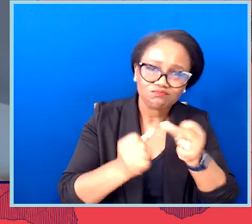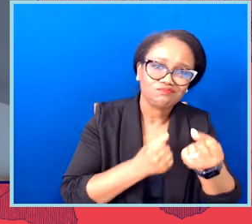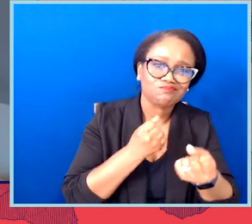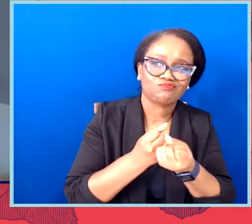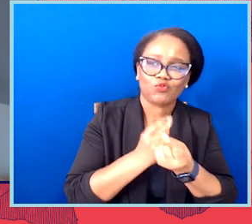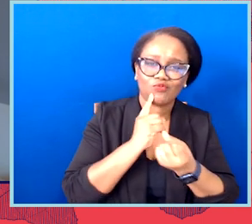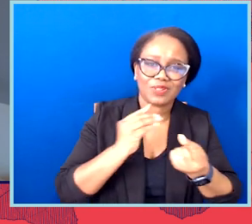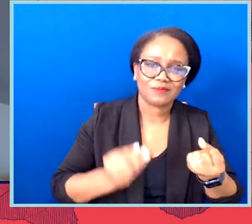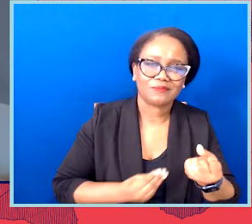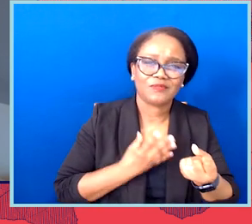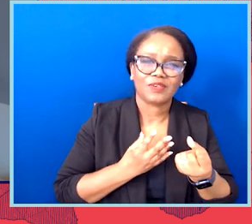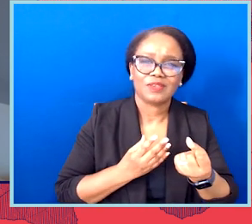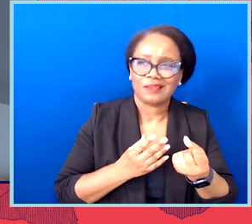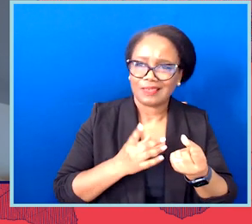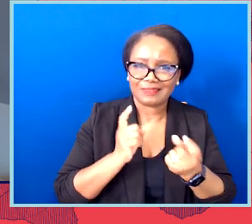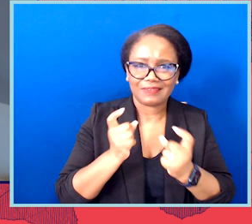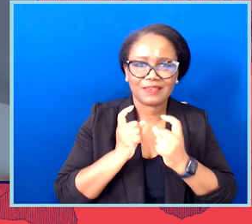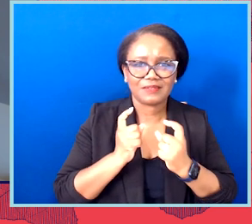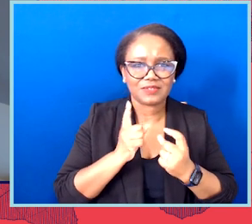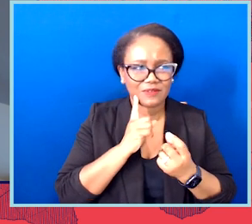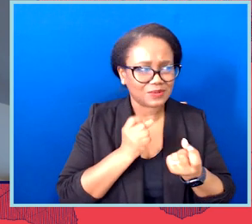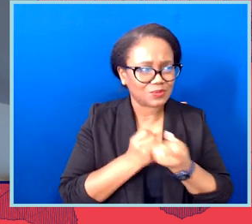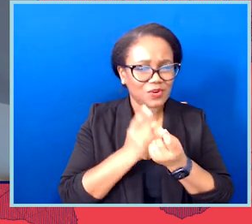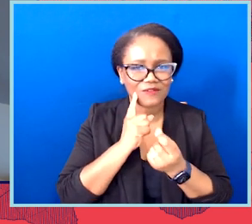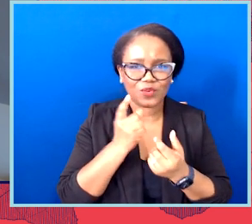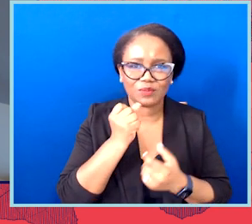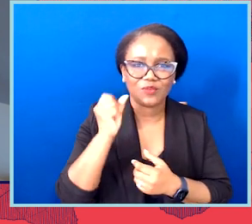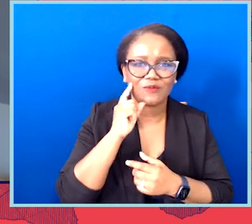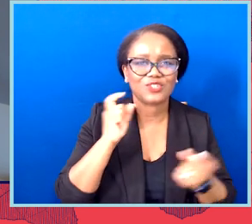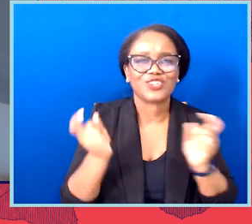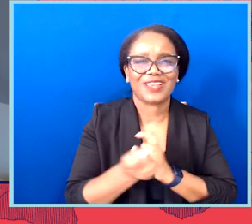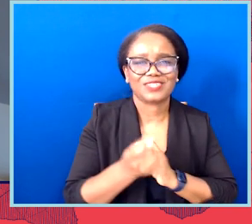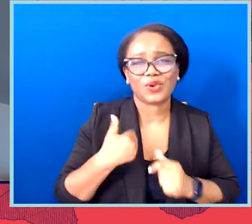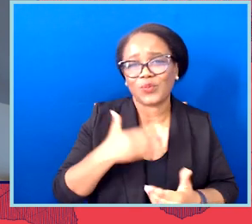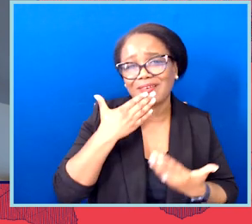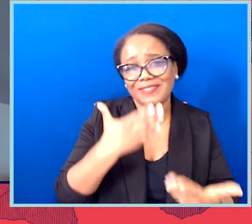And for that, we are all deeply grateful.